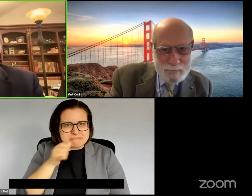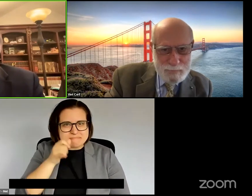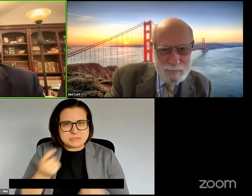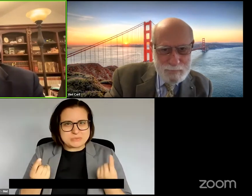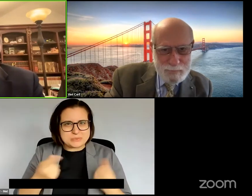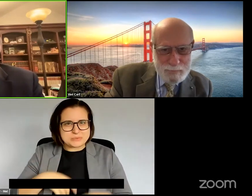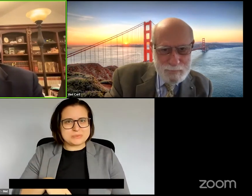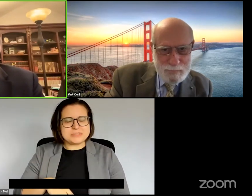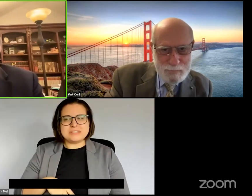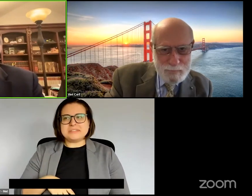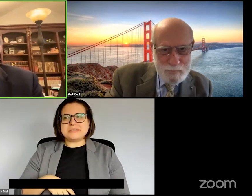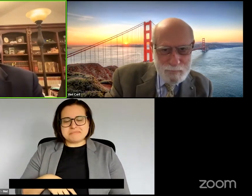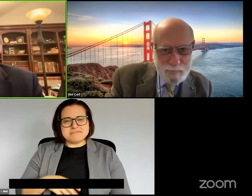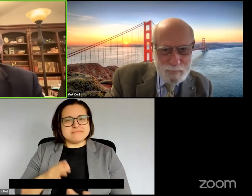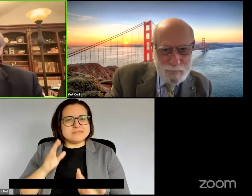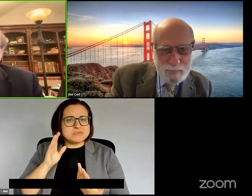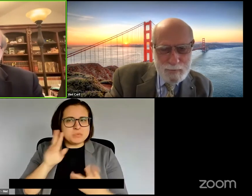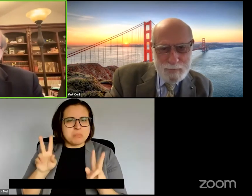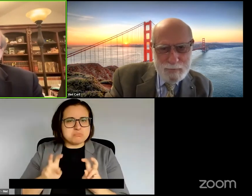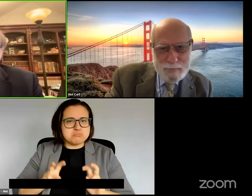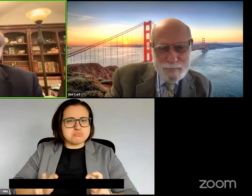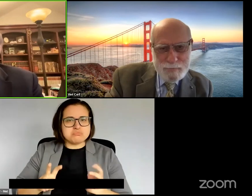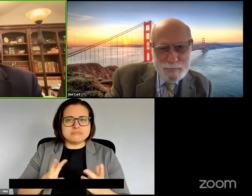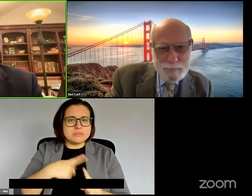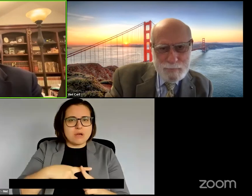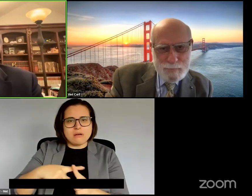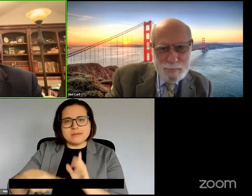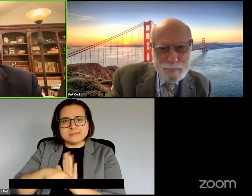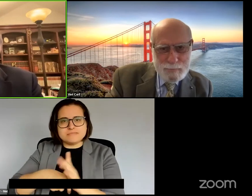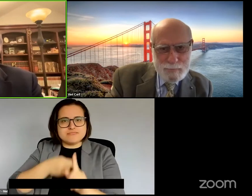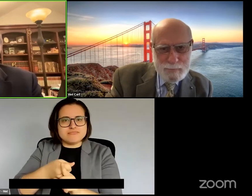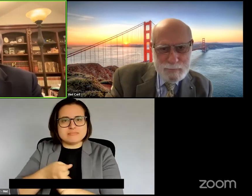We'll look at what the implications are - positive and negative for people with disabilities.